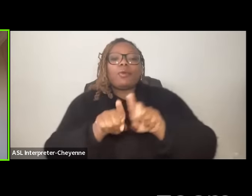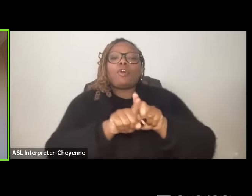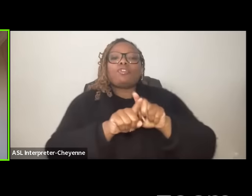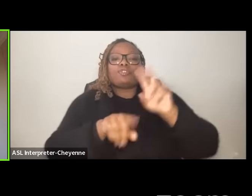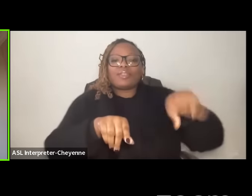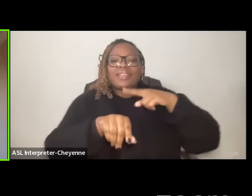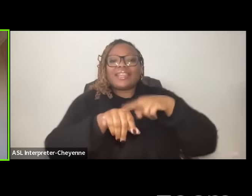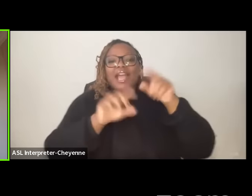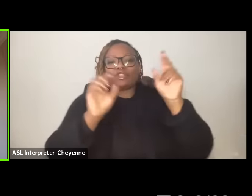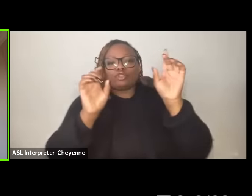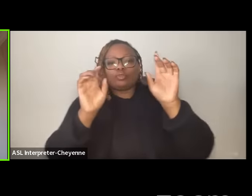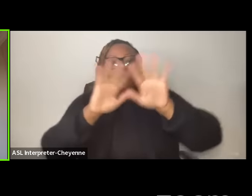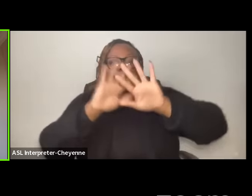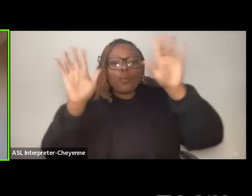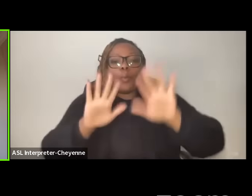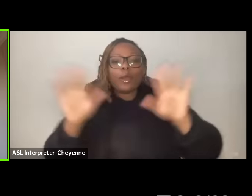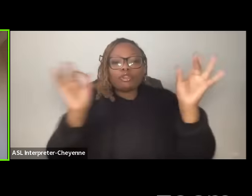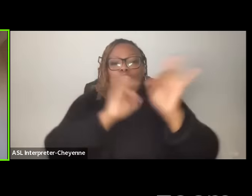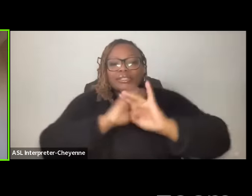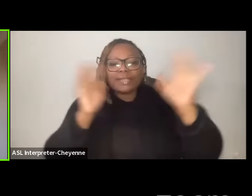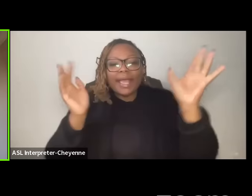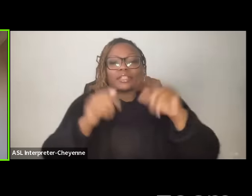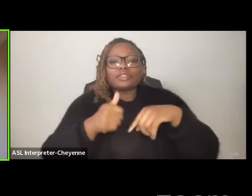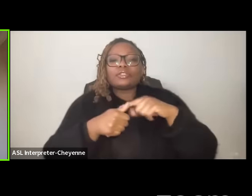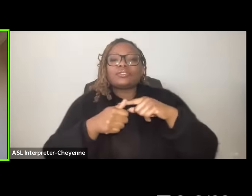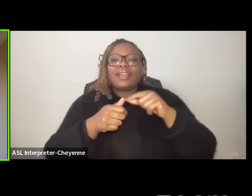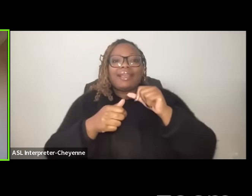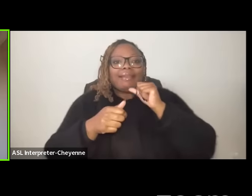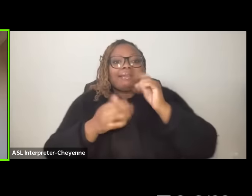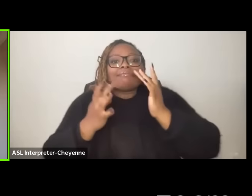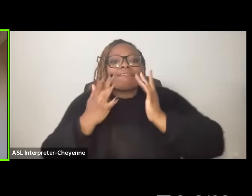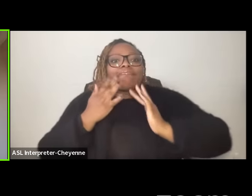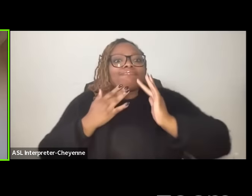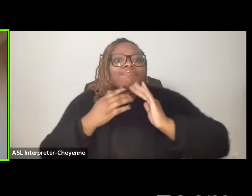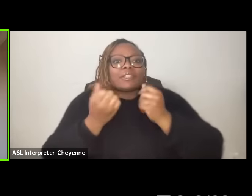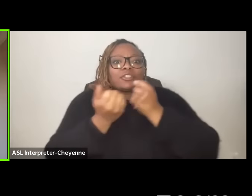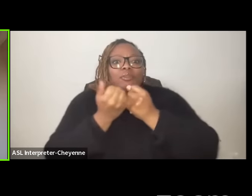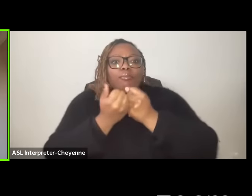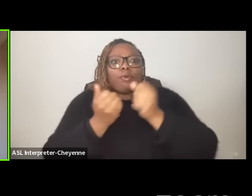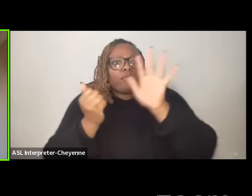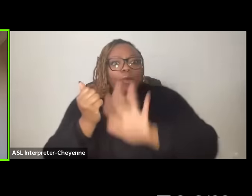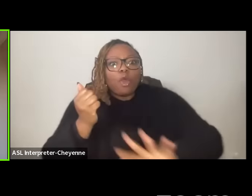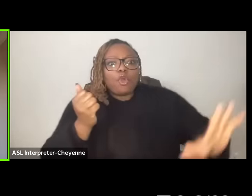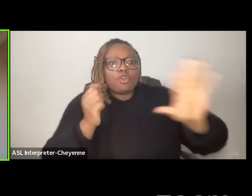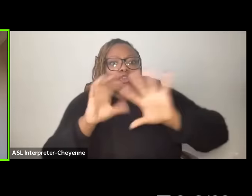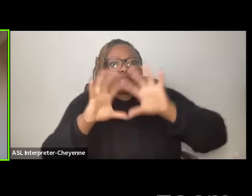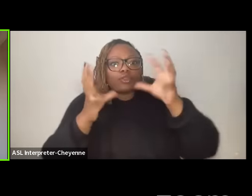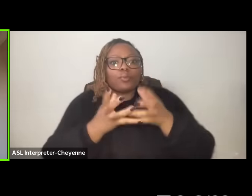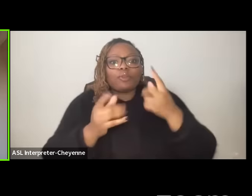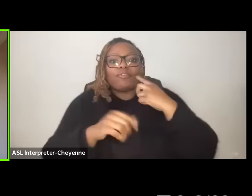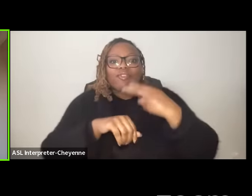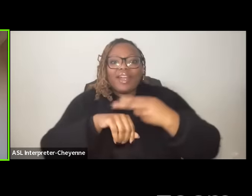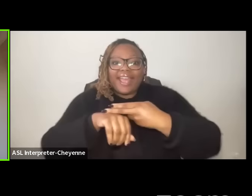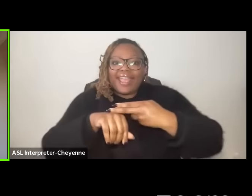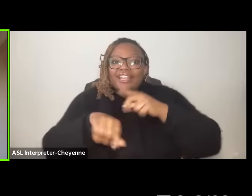disasters and the lack of uh support from around the world for hatd in that period and of course we